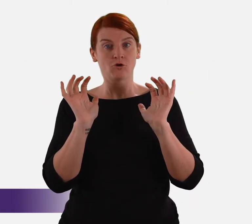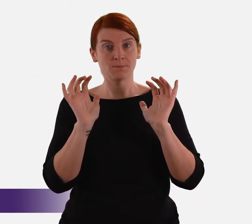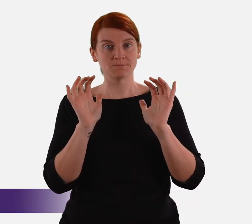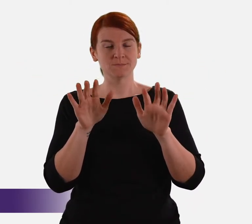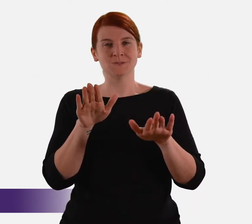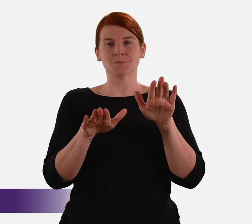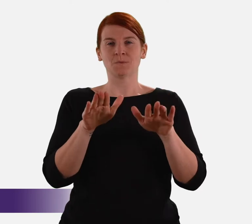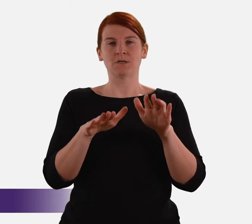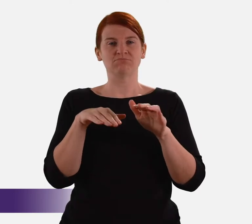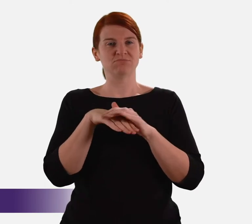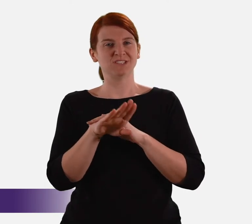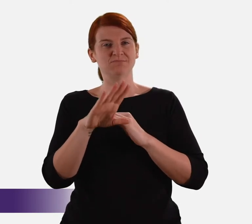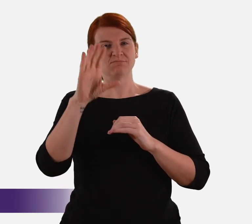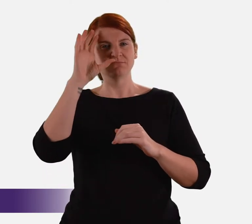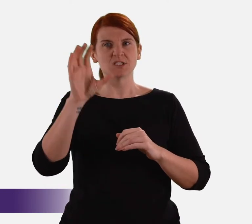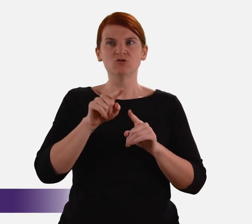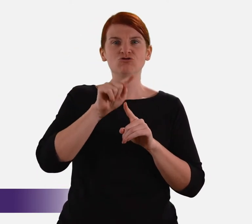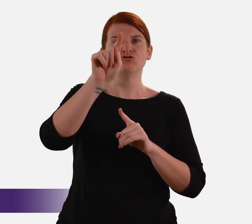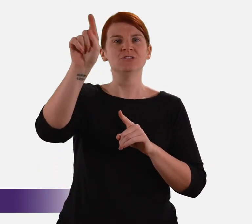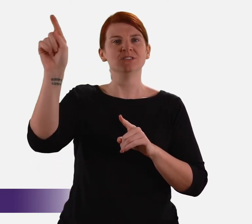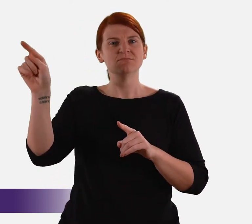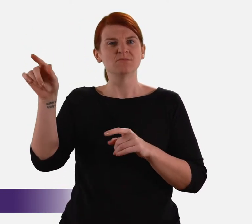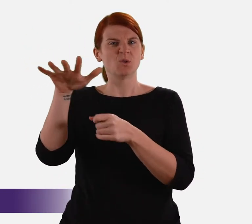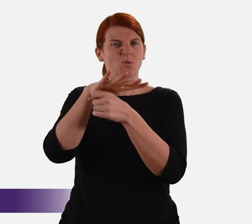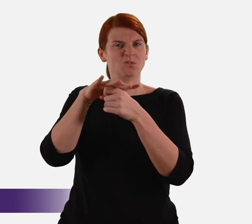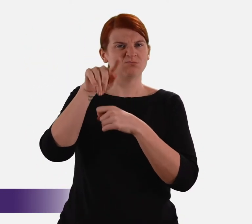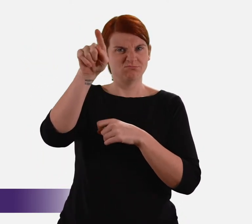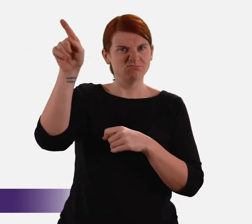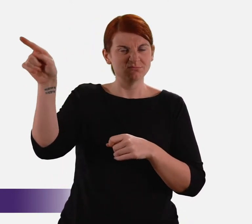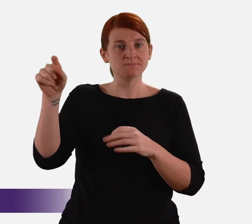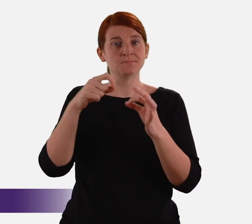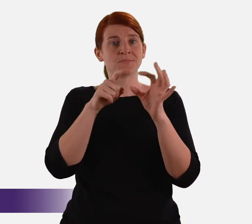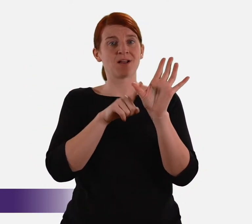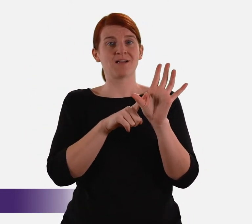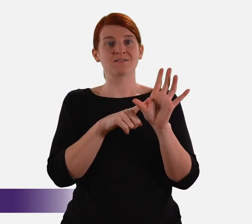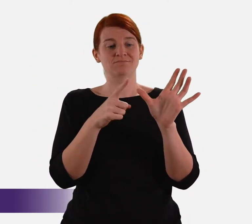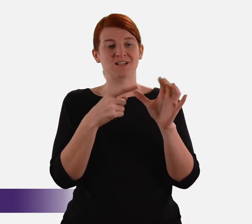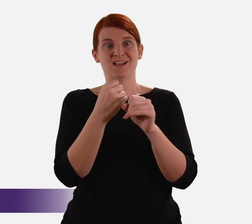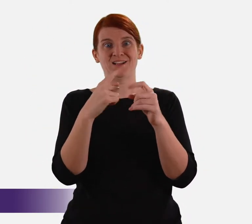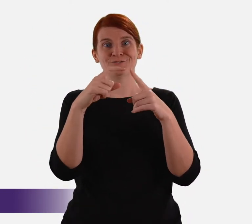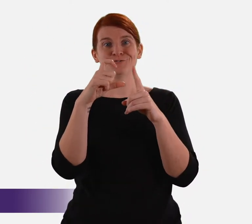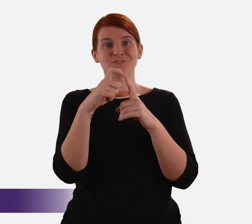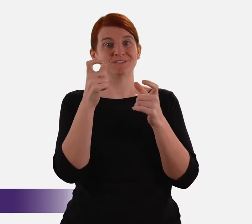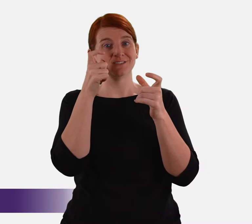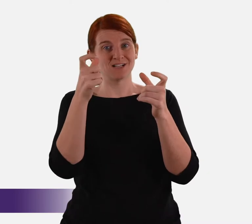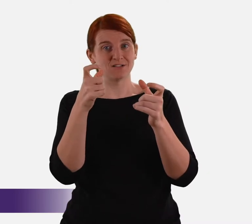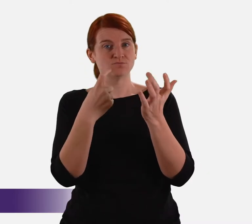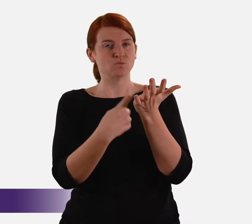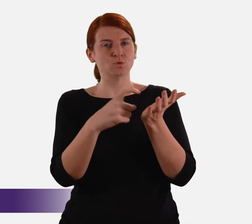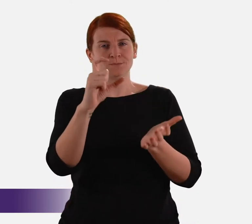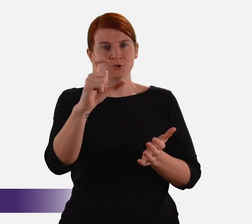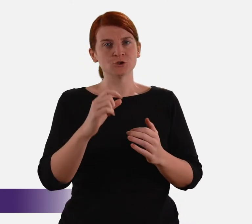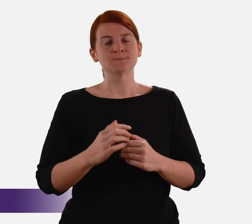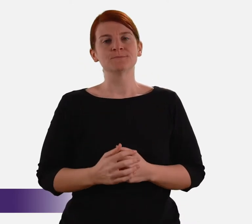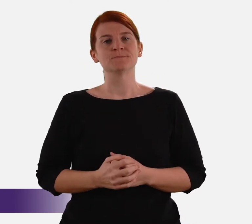similar to those conducted in regional centres and remote locations by the Aged Care Royal Commission.